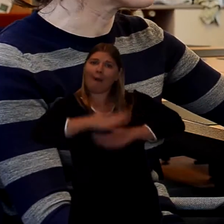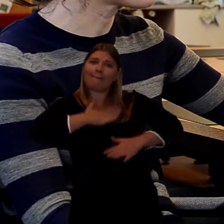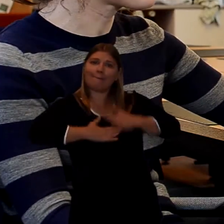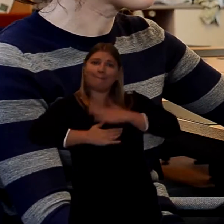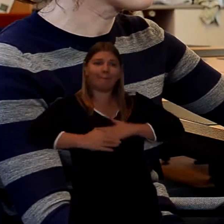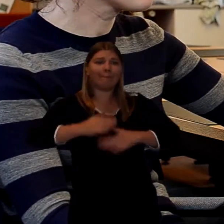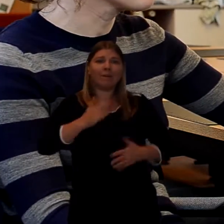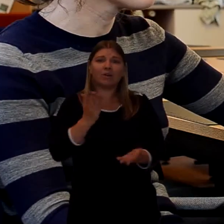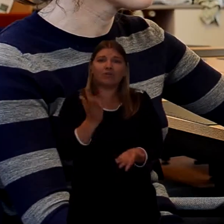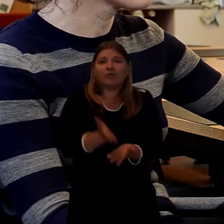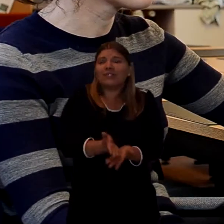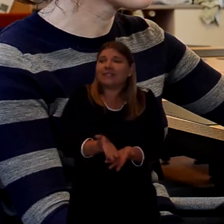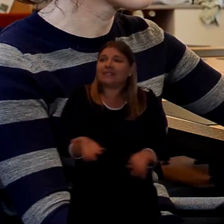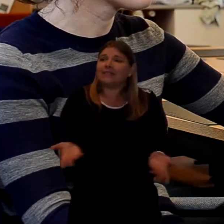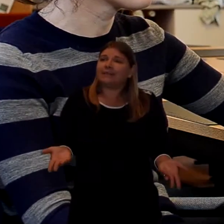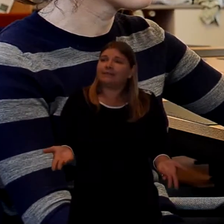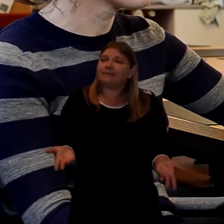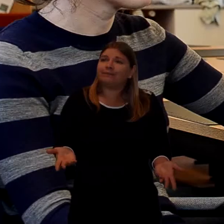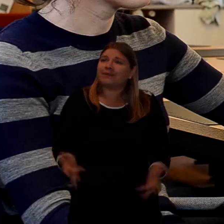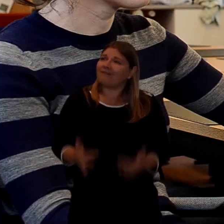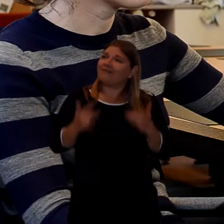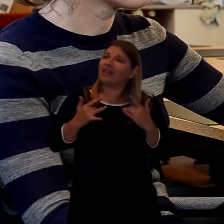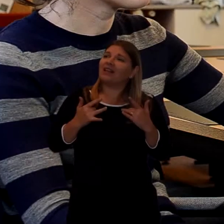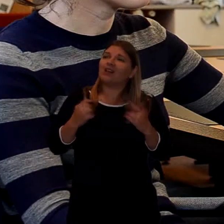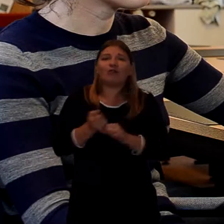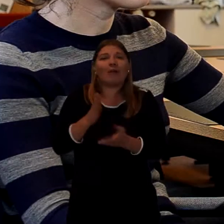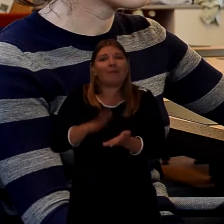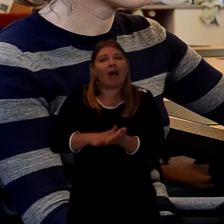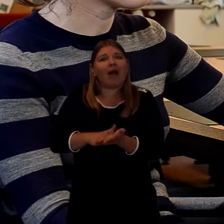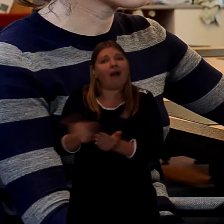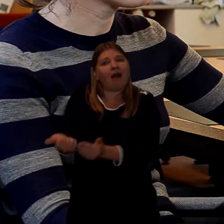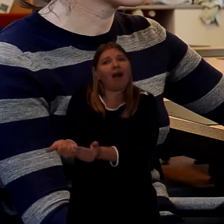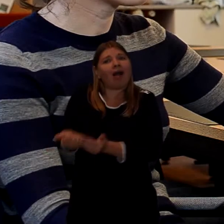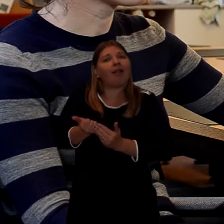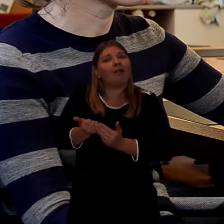Yeah she was. It really... She's seemed really settled.